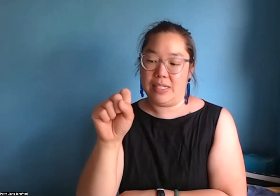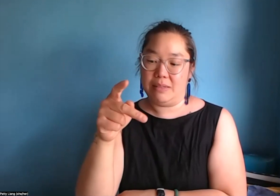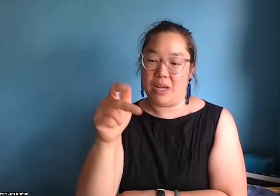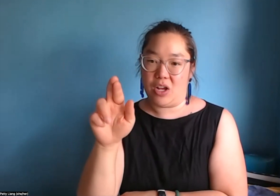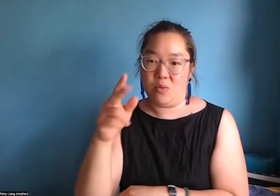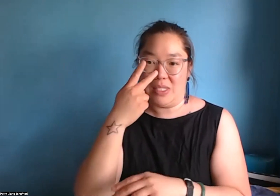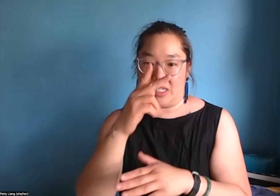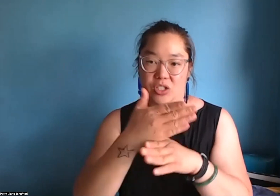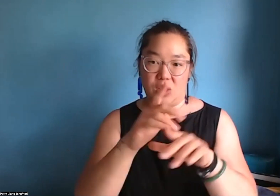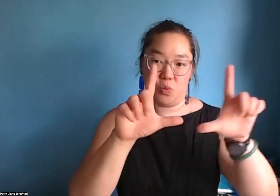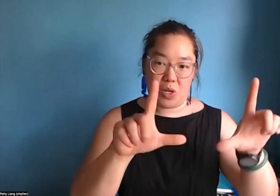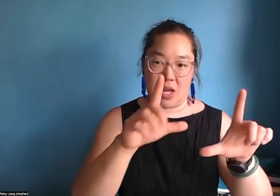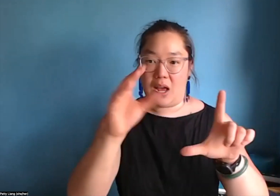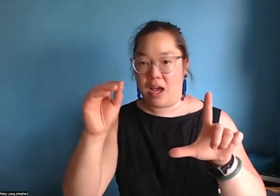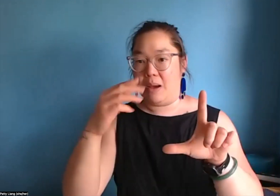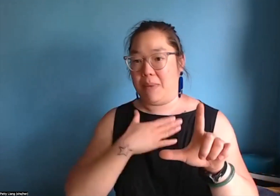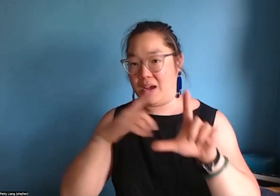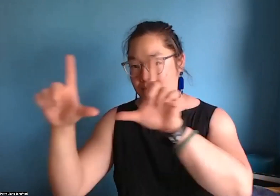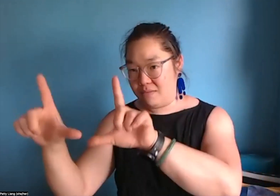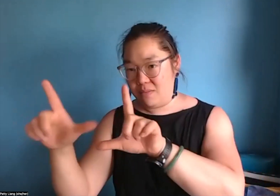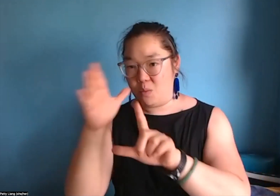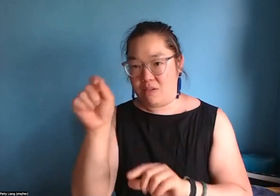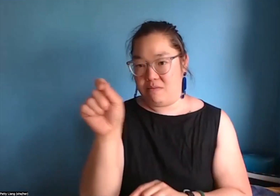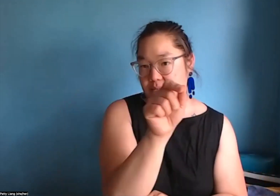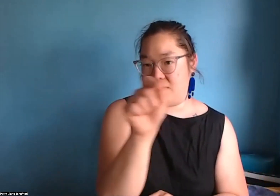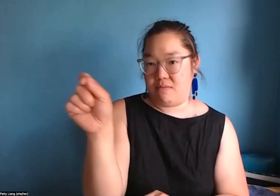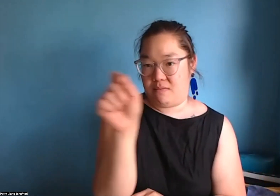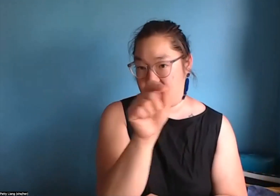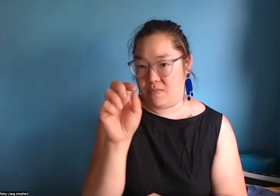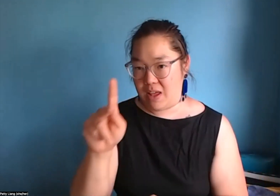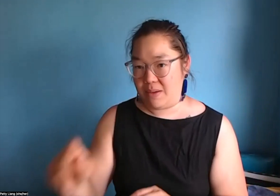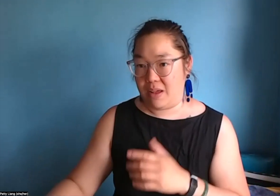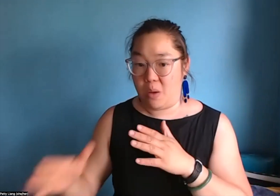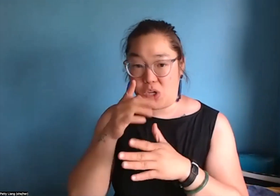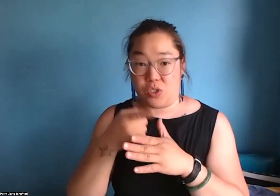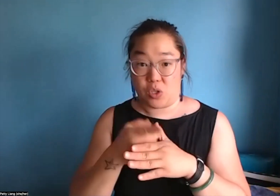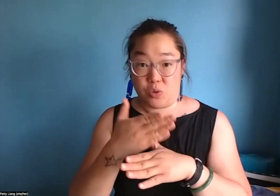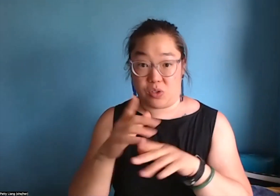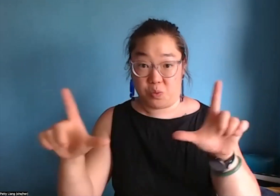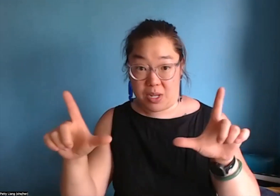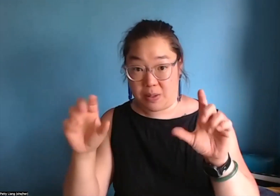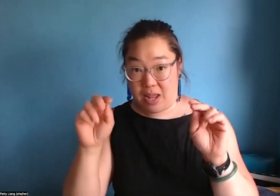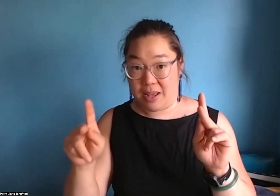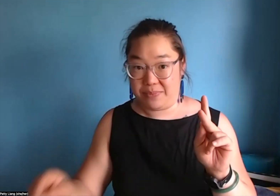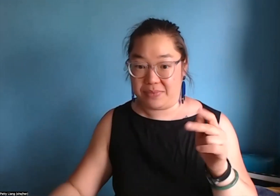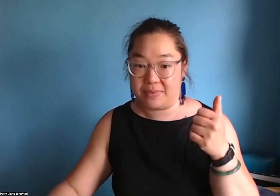and you'll see speaker and gallery view. You'll be able to toggle your screen so